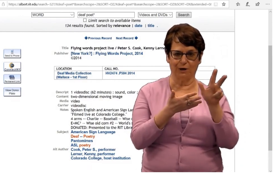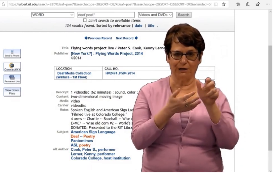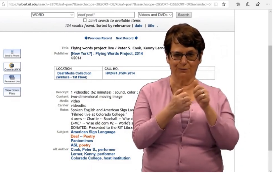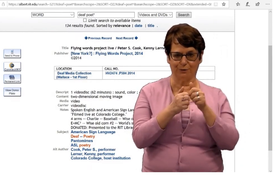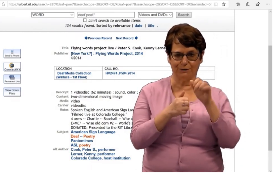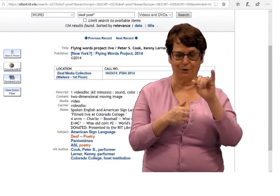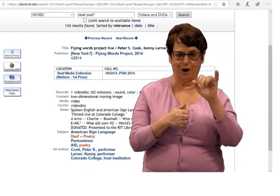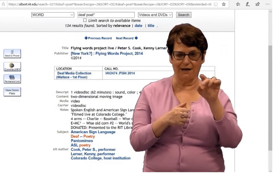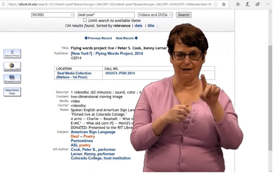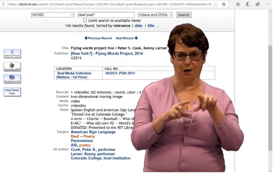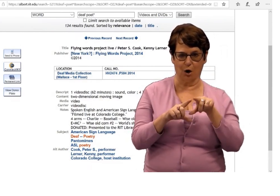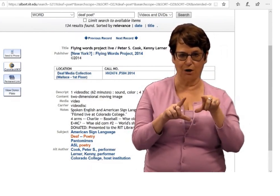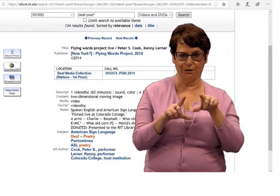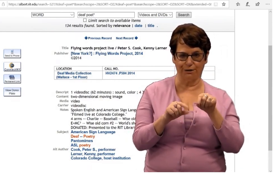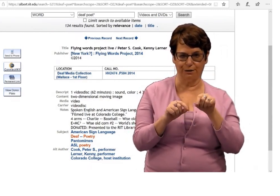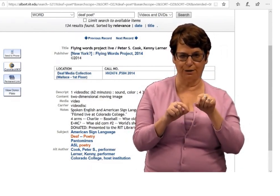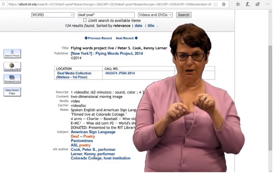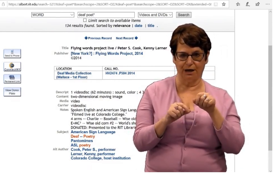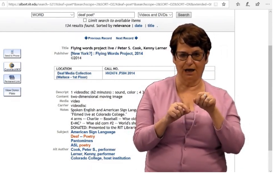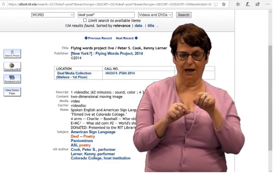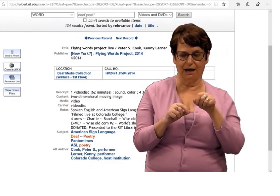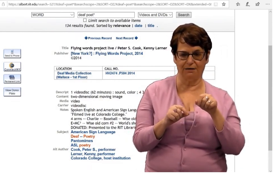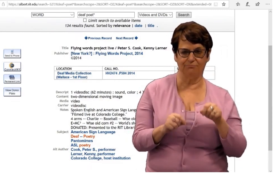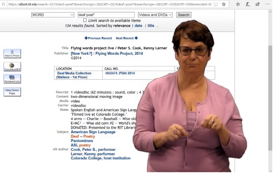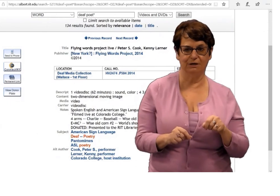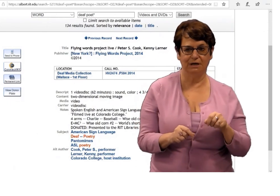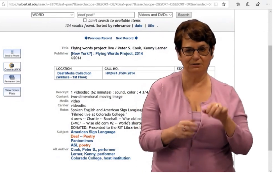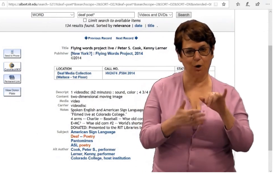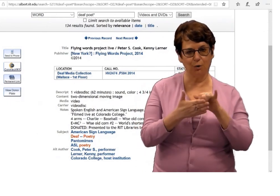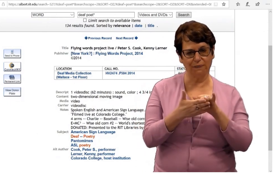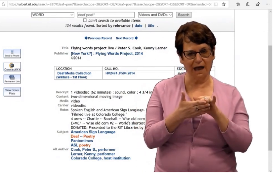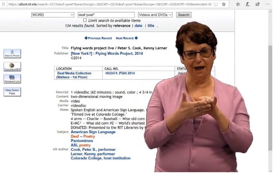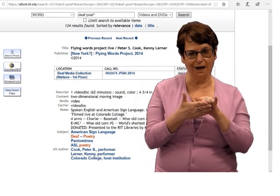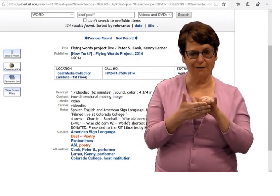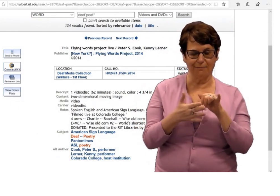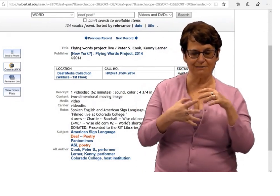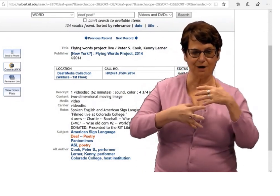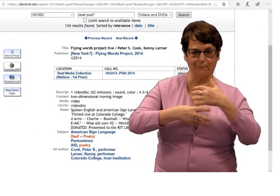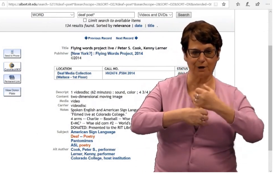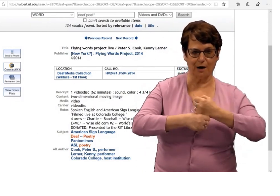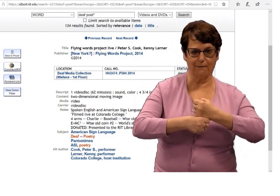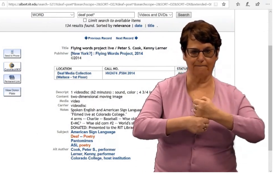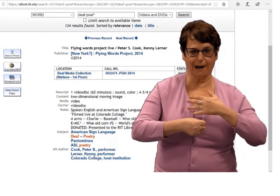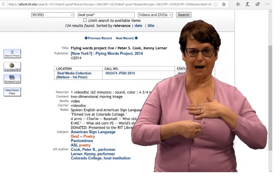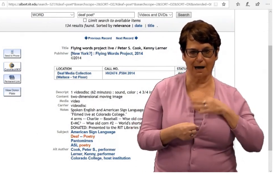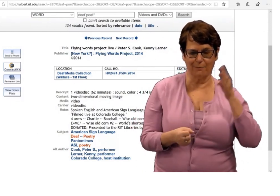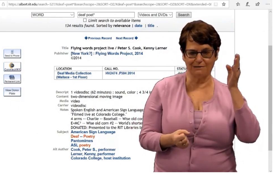You can check it out for three weeks with your ID card.